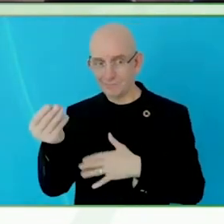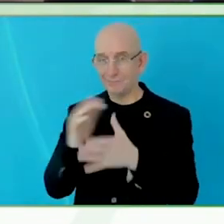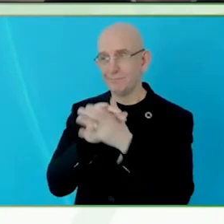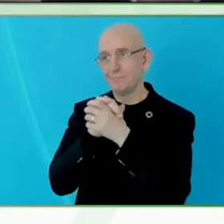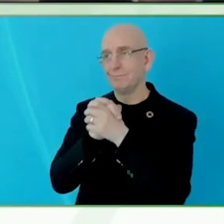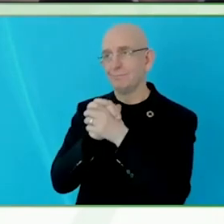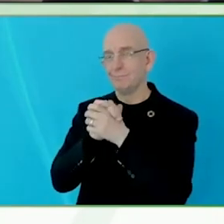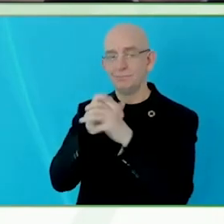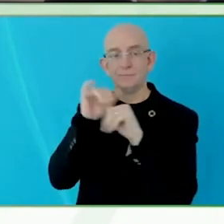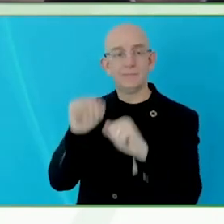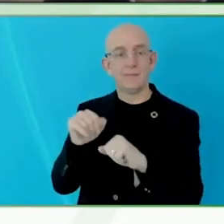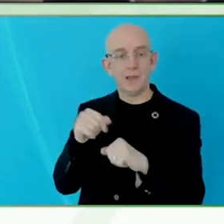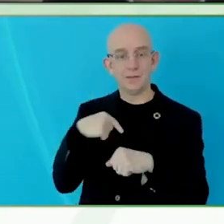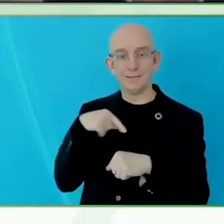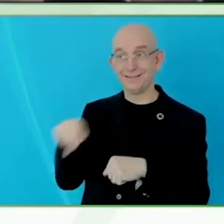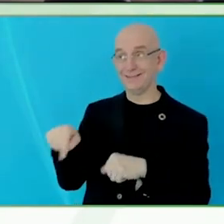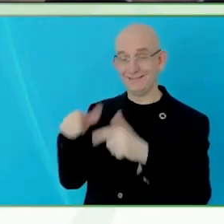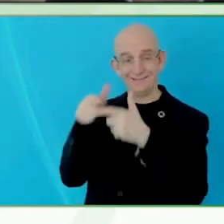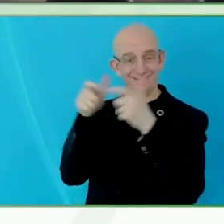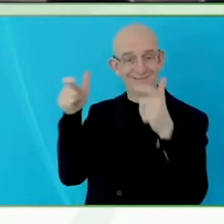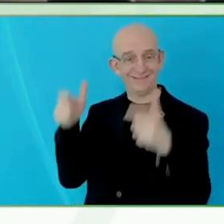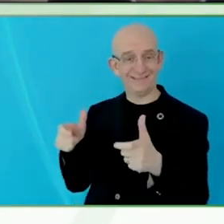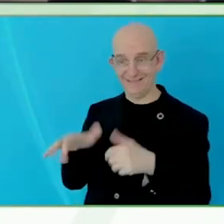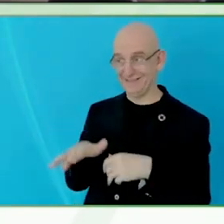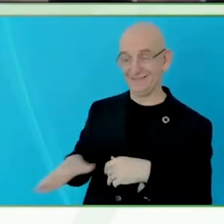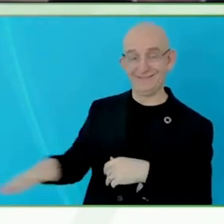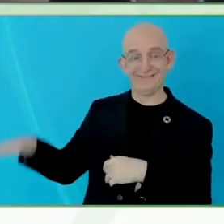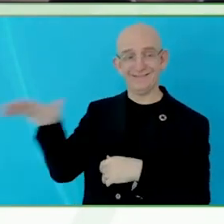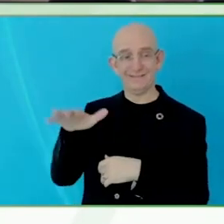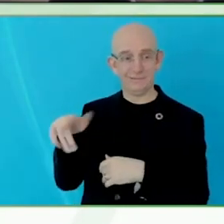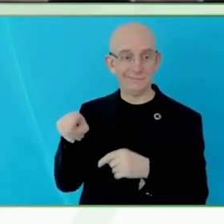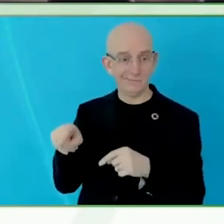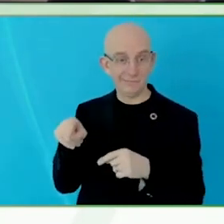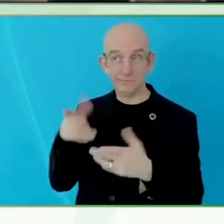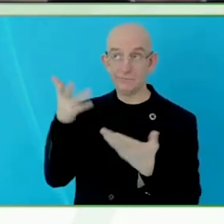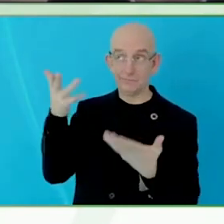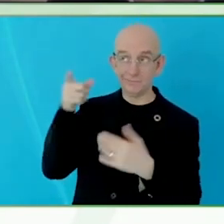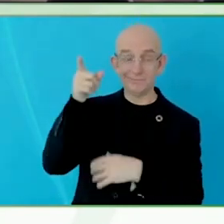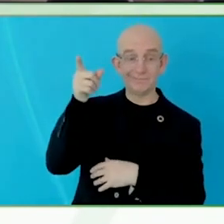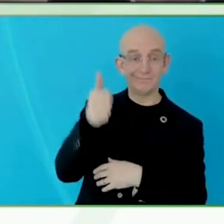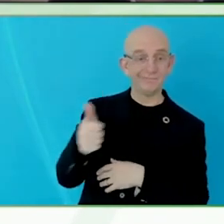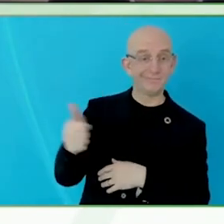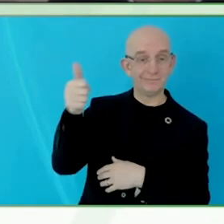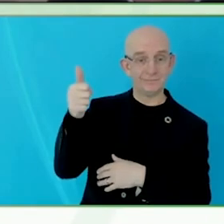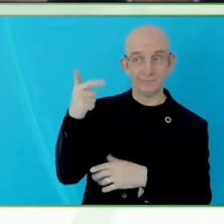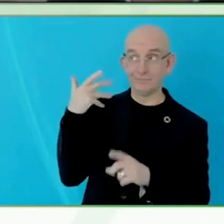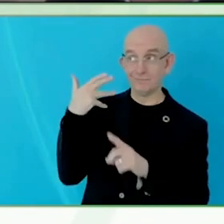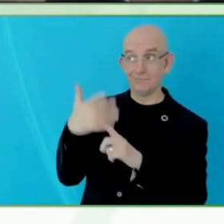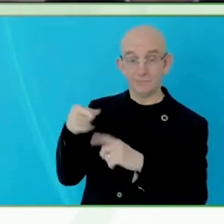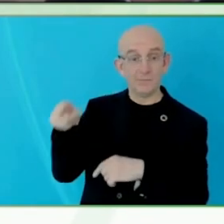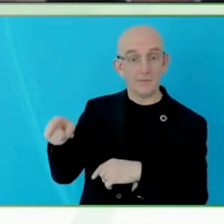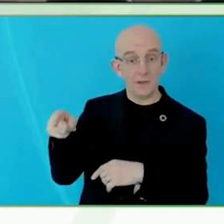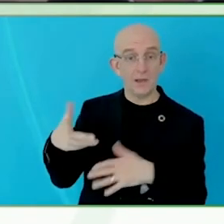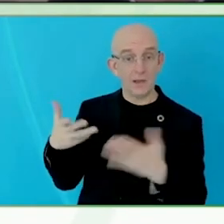exploit multisensory reality for education and research on education.